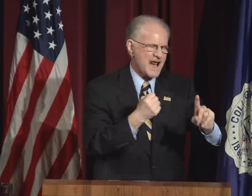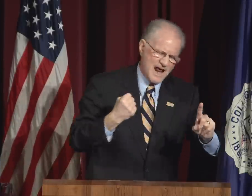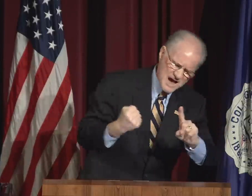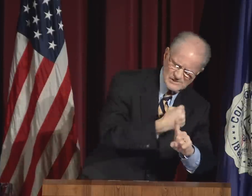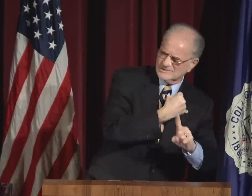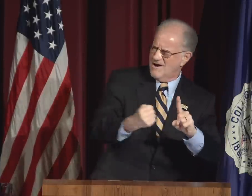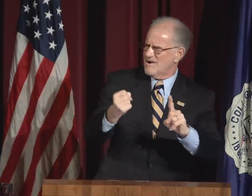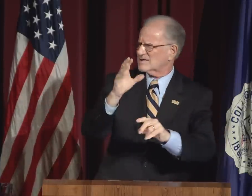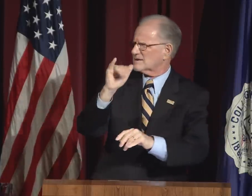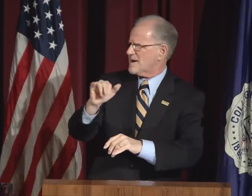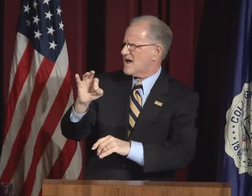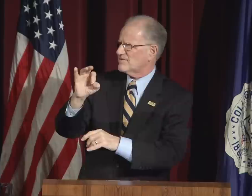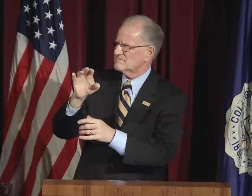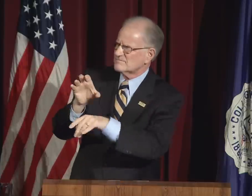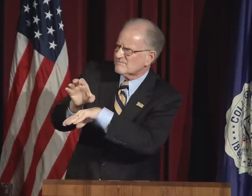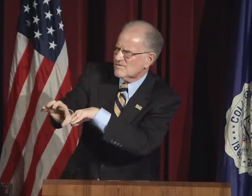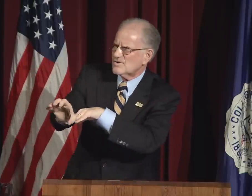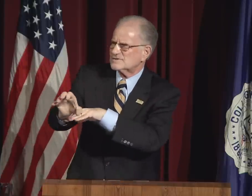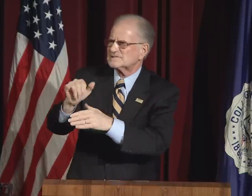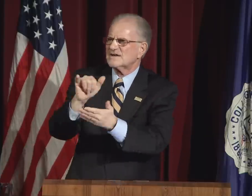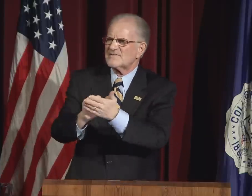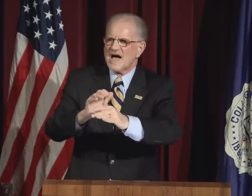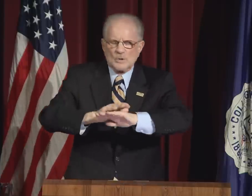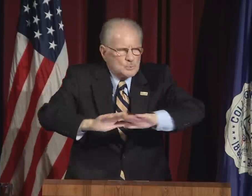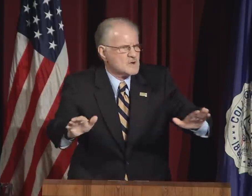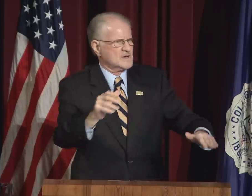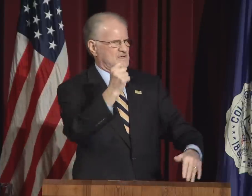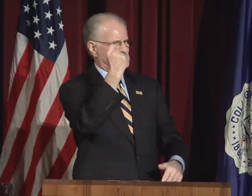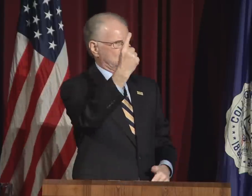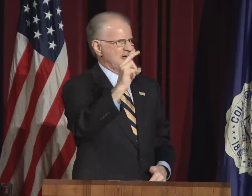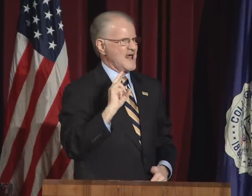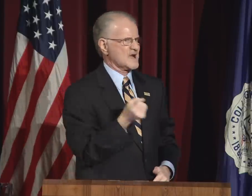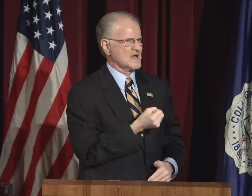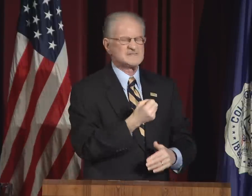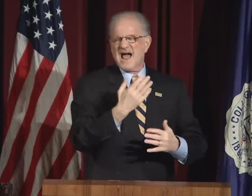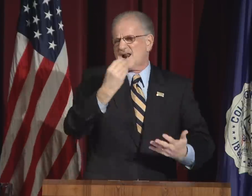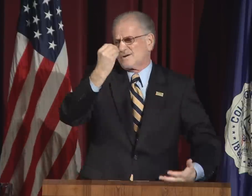and diverse vision, we become isolated and assaulted